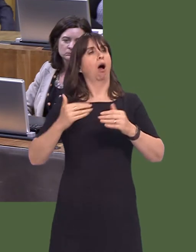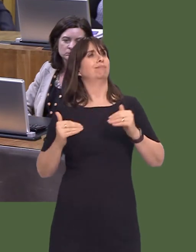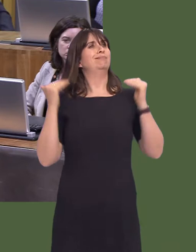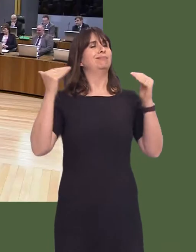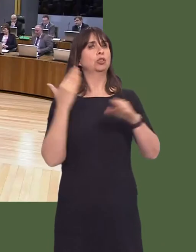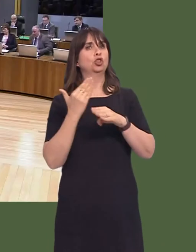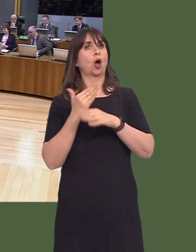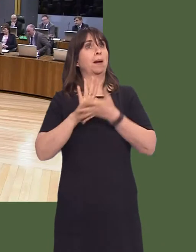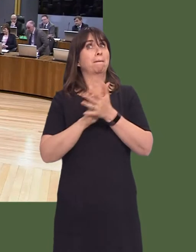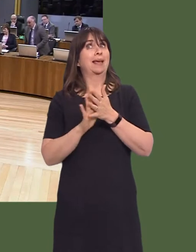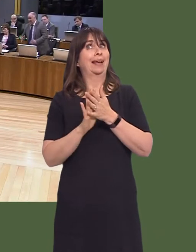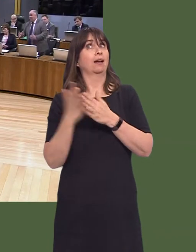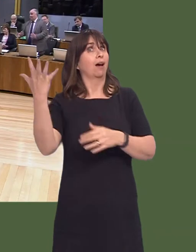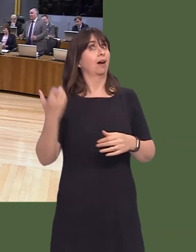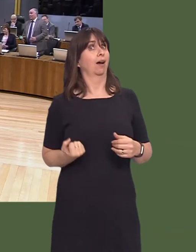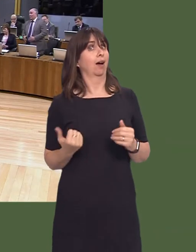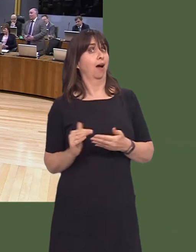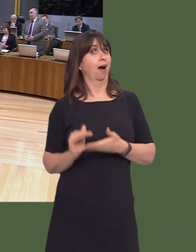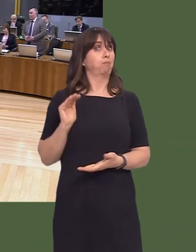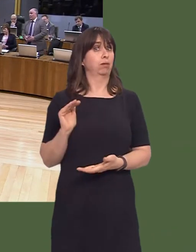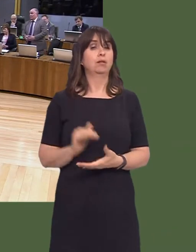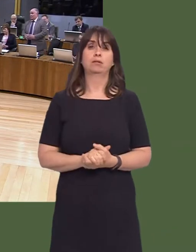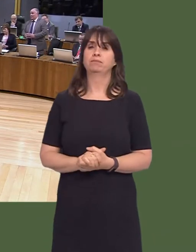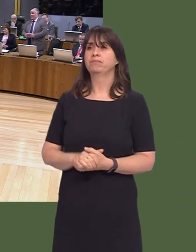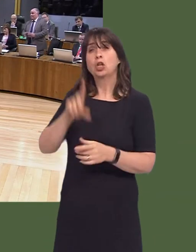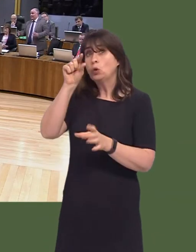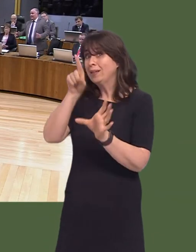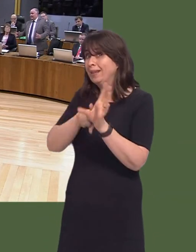Andrew RT Davies AM: As I said, regrettably, over the 20 years, we've seen that massive